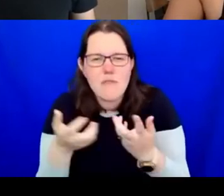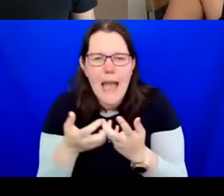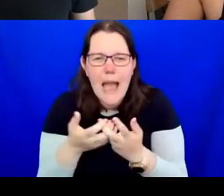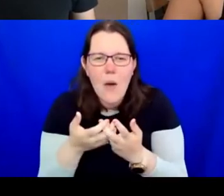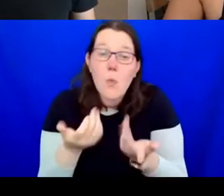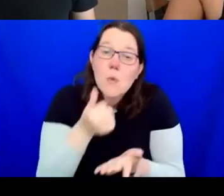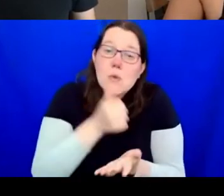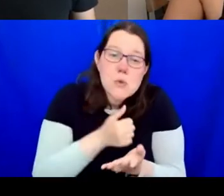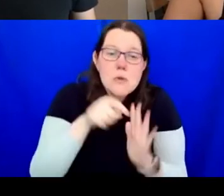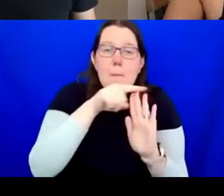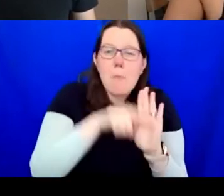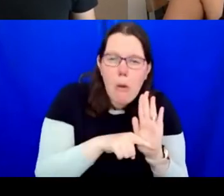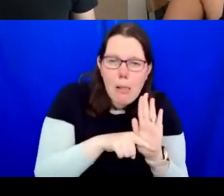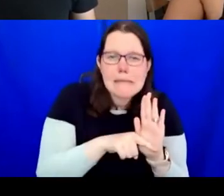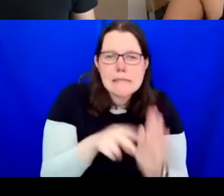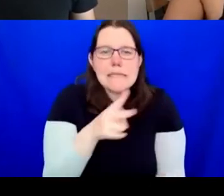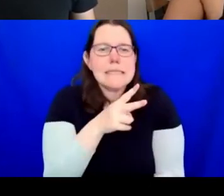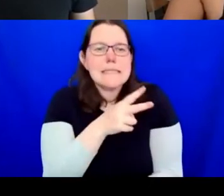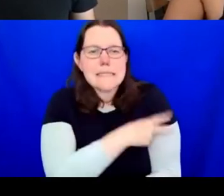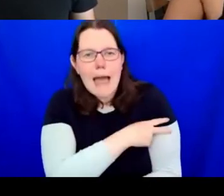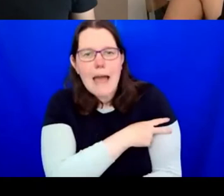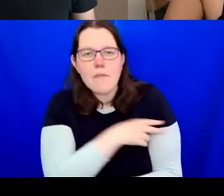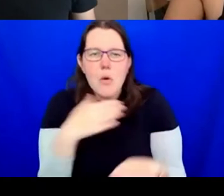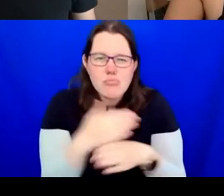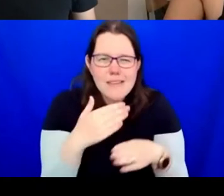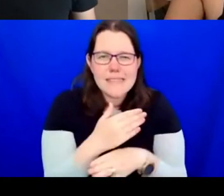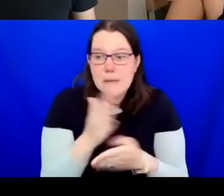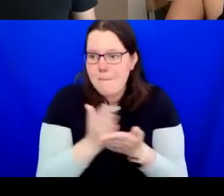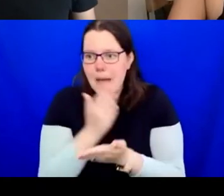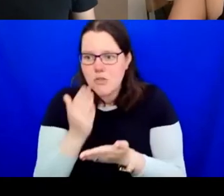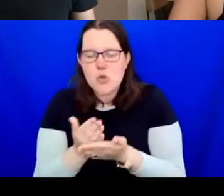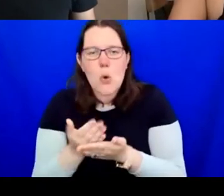internal staff practices to create more than just spaces and address what I call bad behaviours.